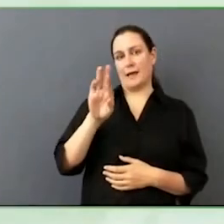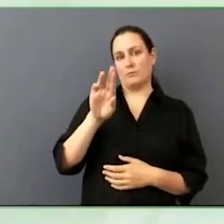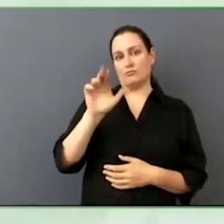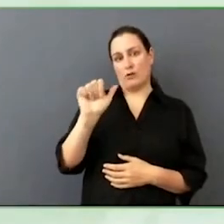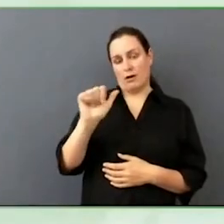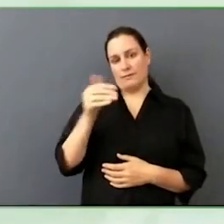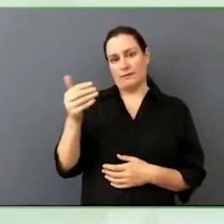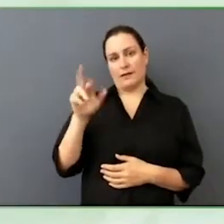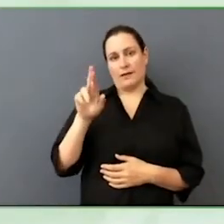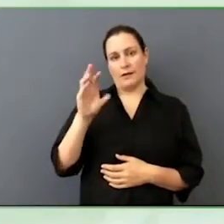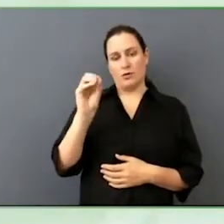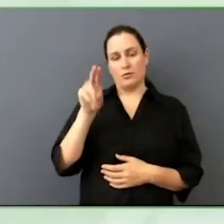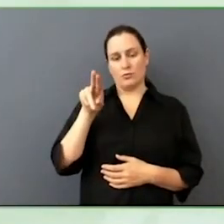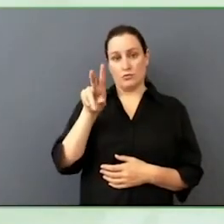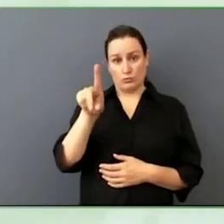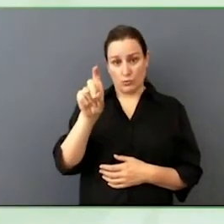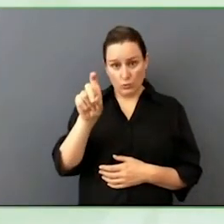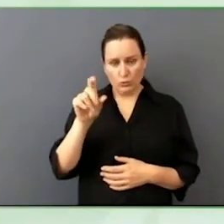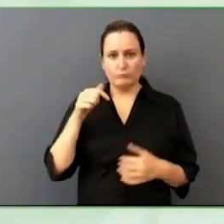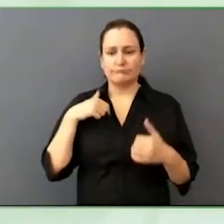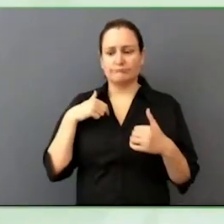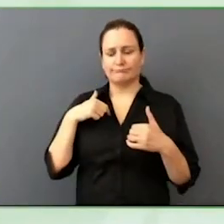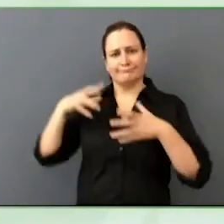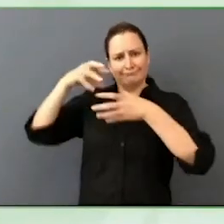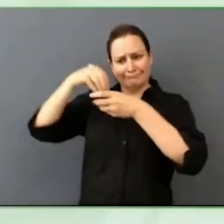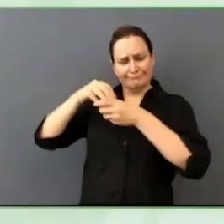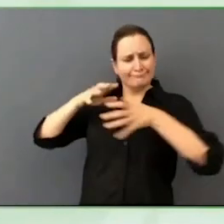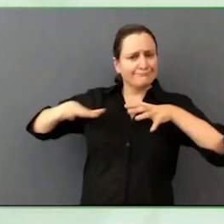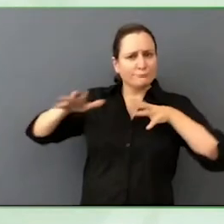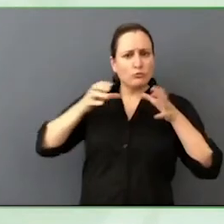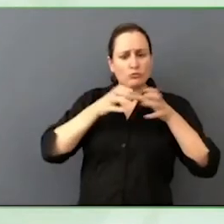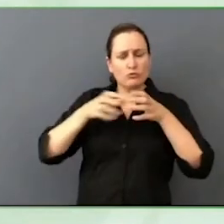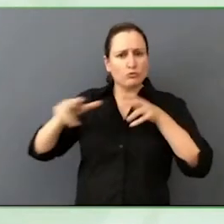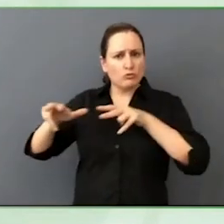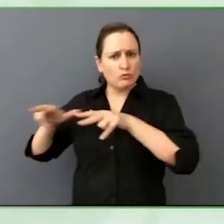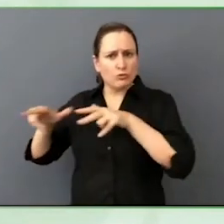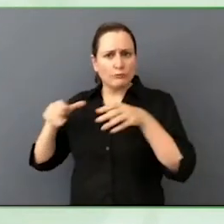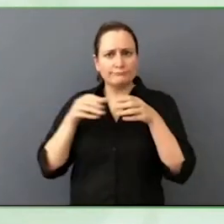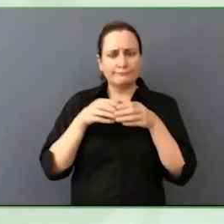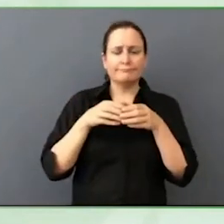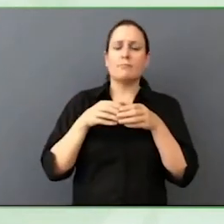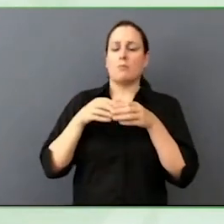Today I'm going to introduce you to Mary Fernandez with the Cisco Systems.